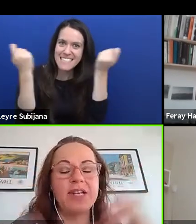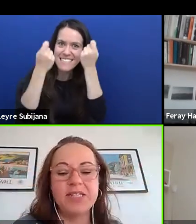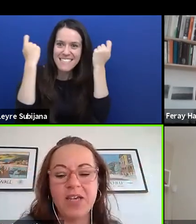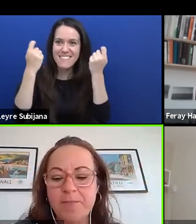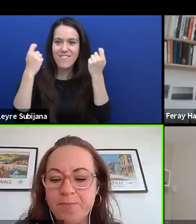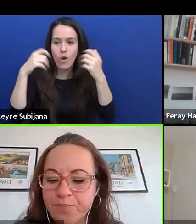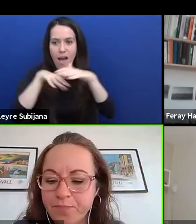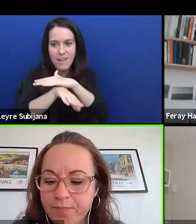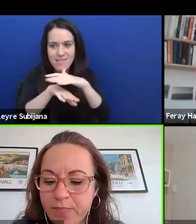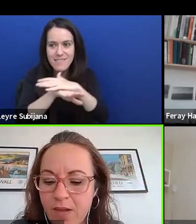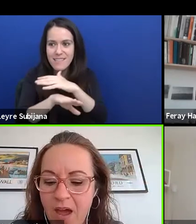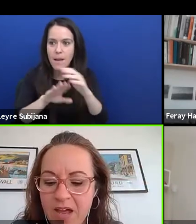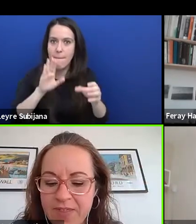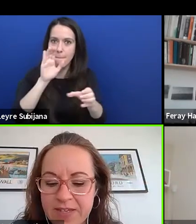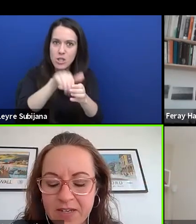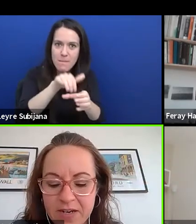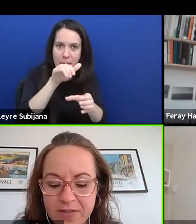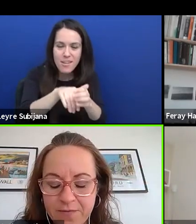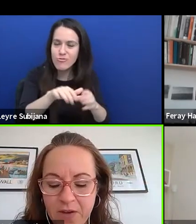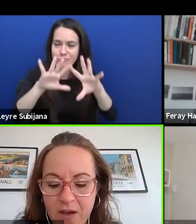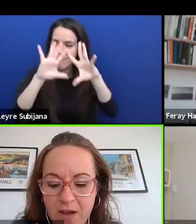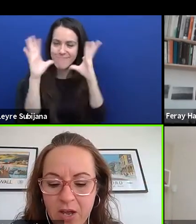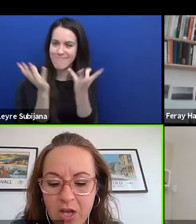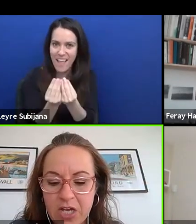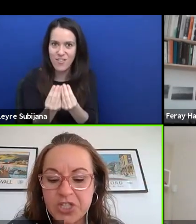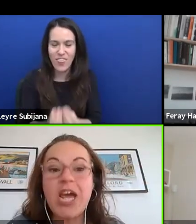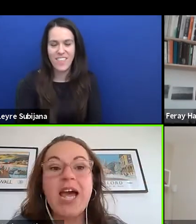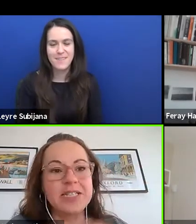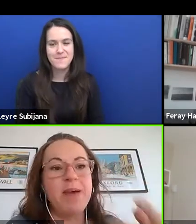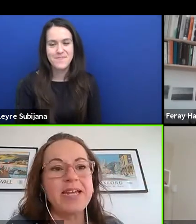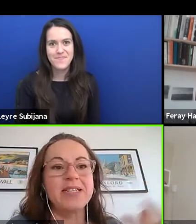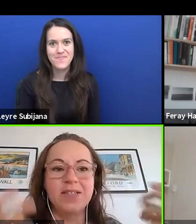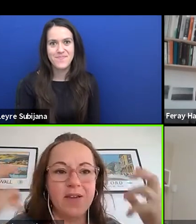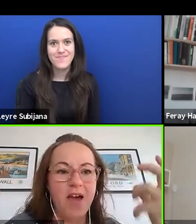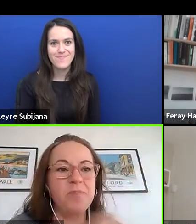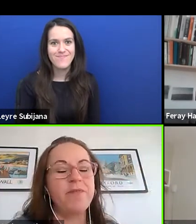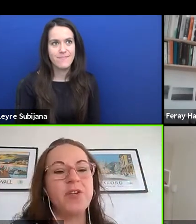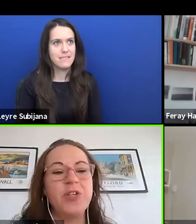and this kind of shared space for new perspectives.